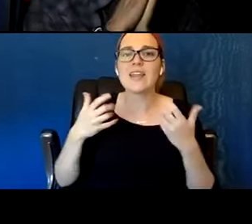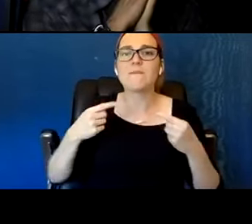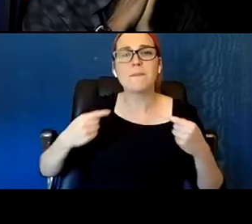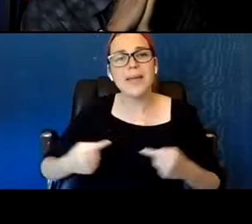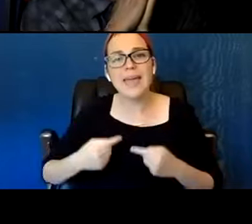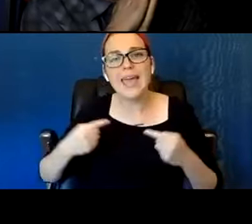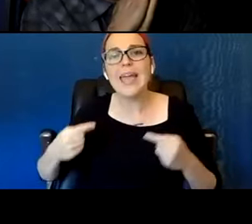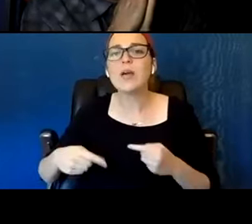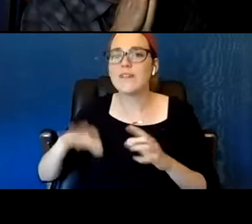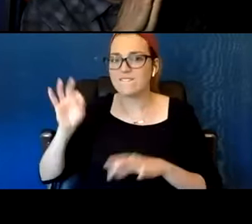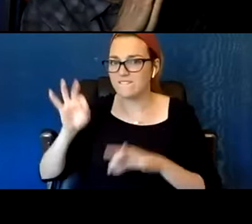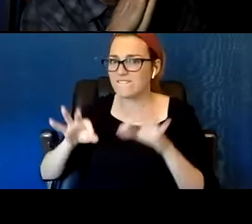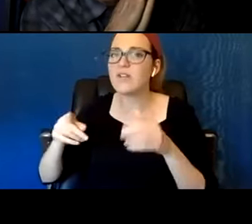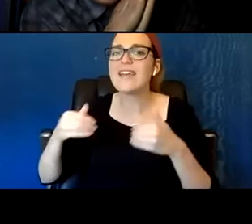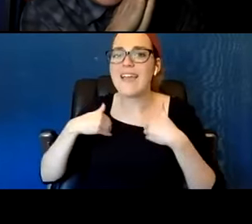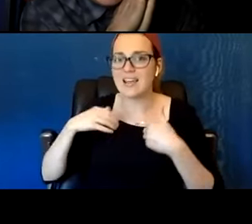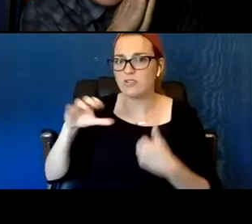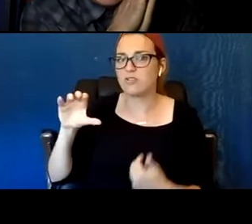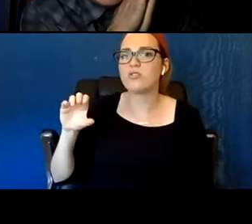he said that he did not want any treatment.